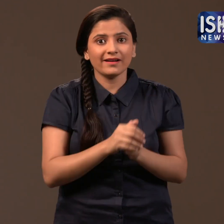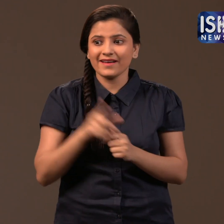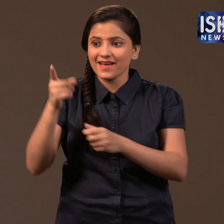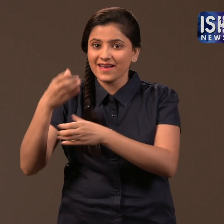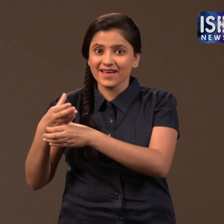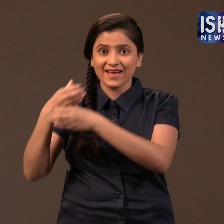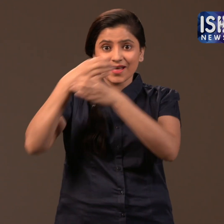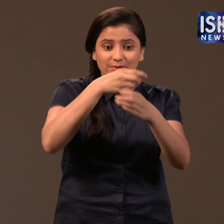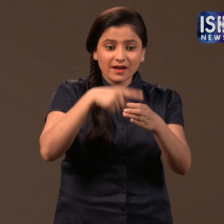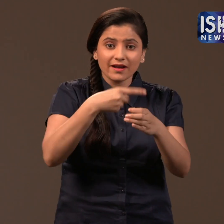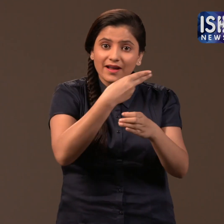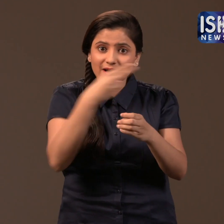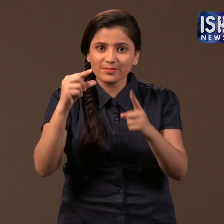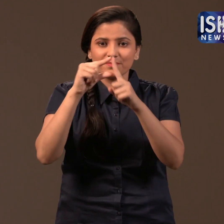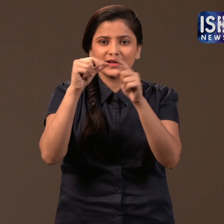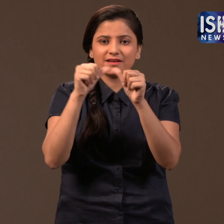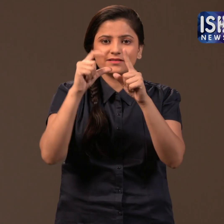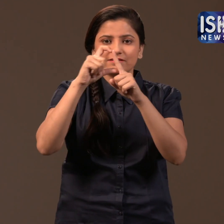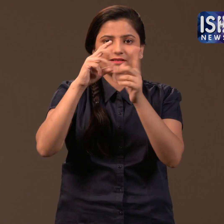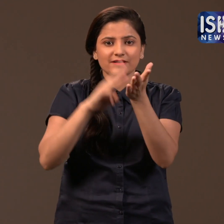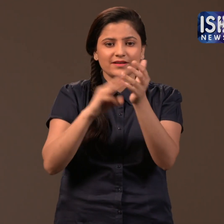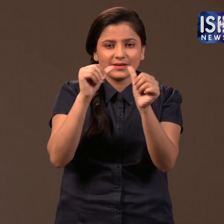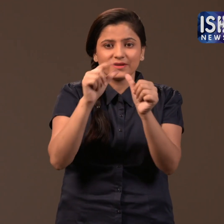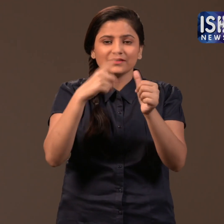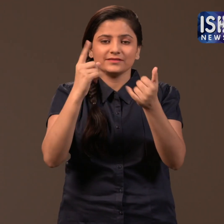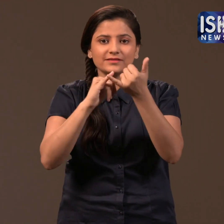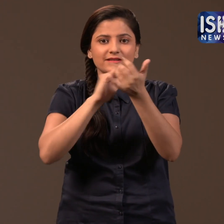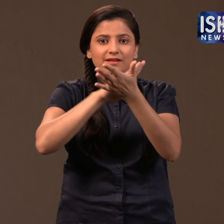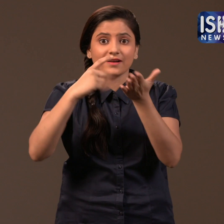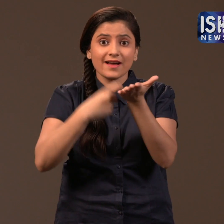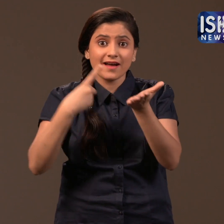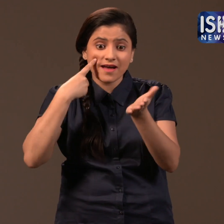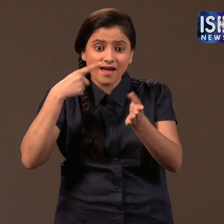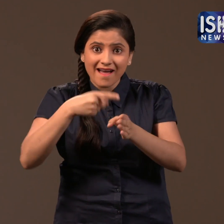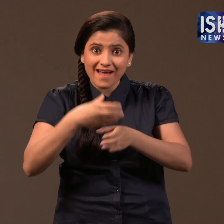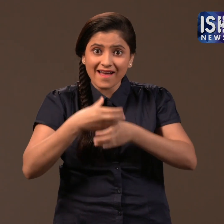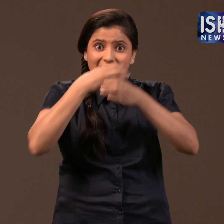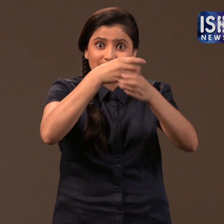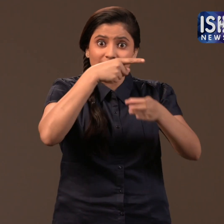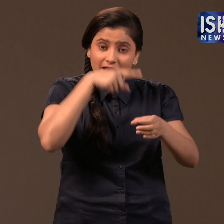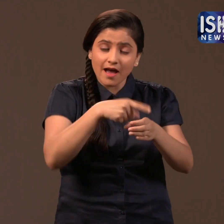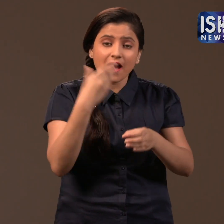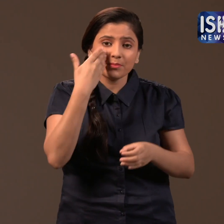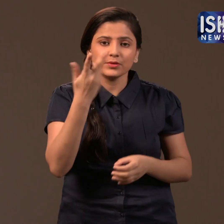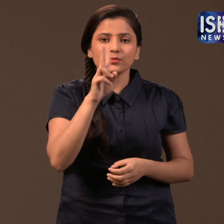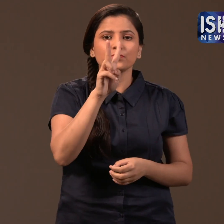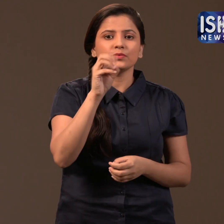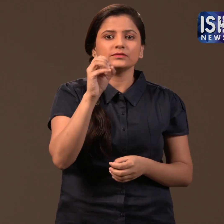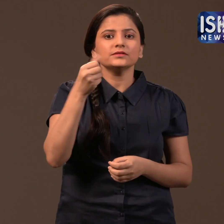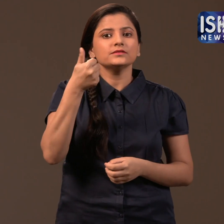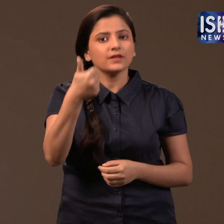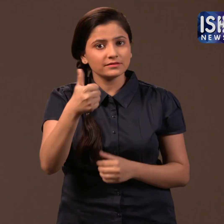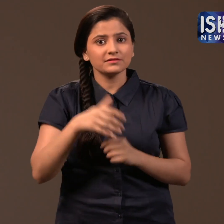The Padma Shri was awarded to him in 2006.